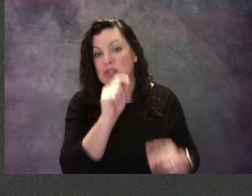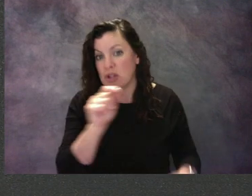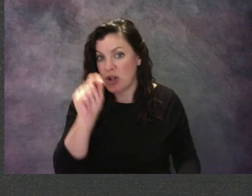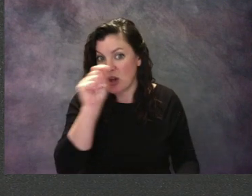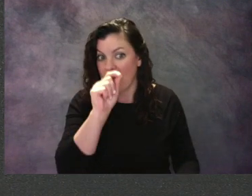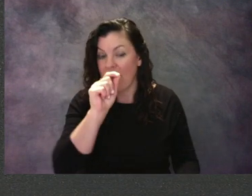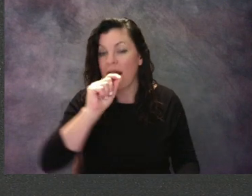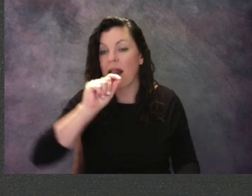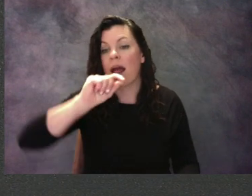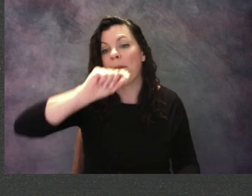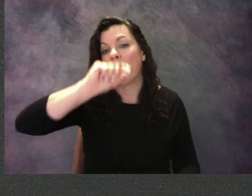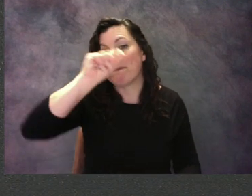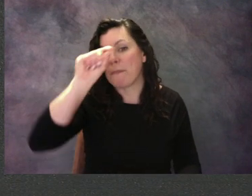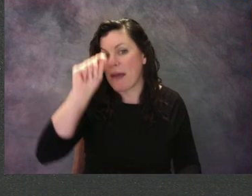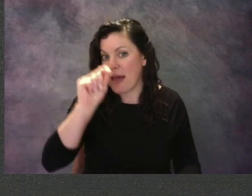and then do your petals.